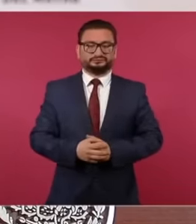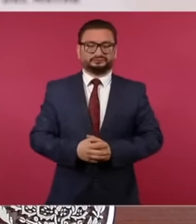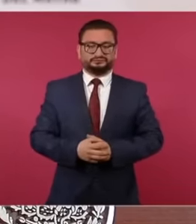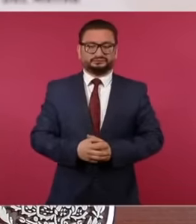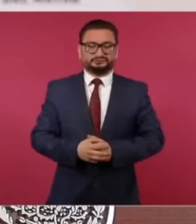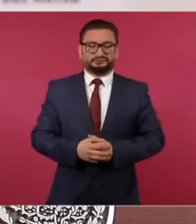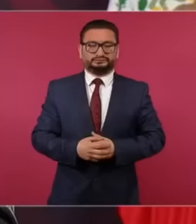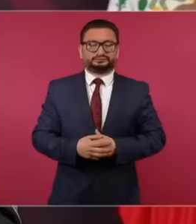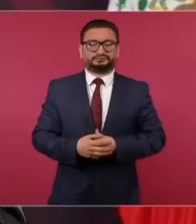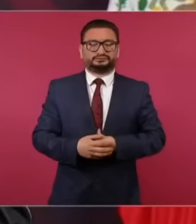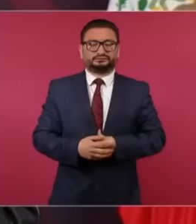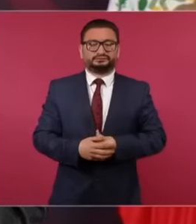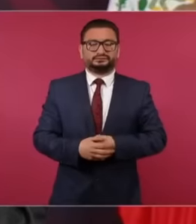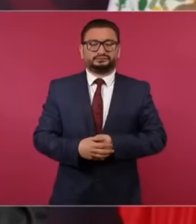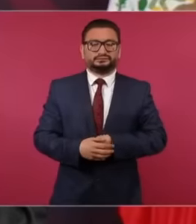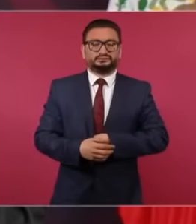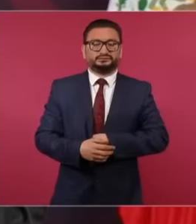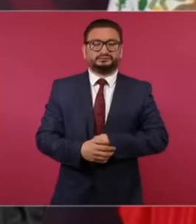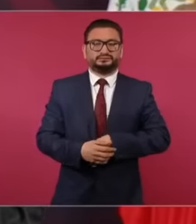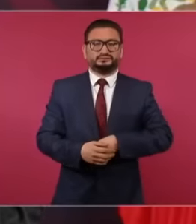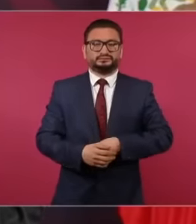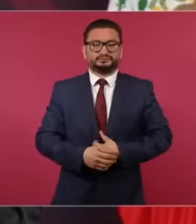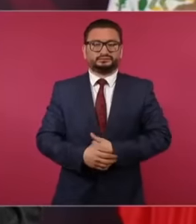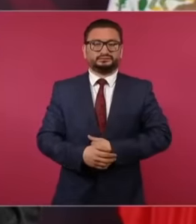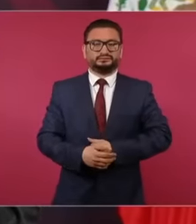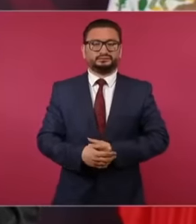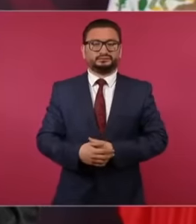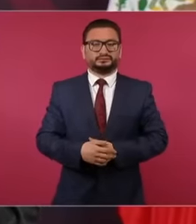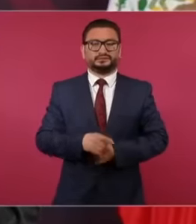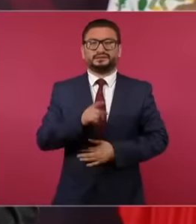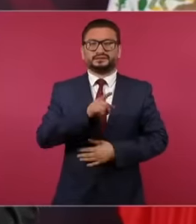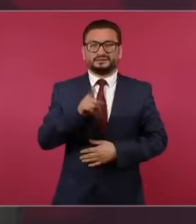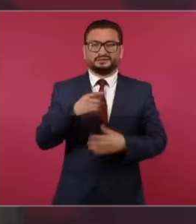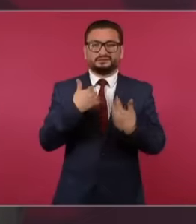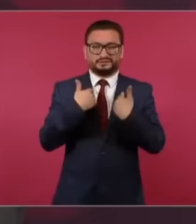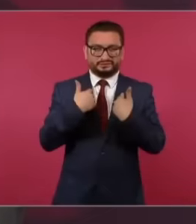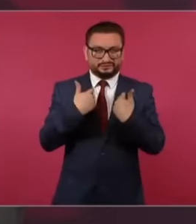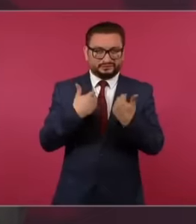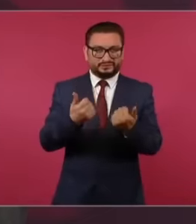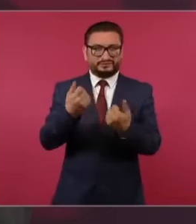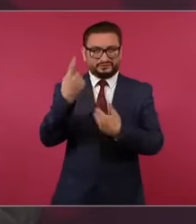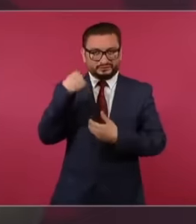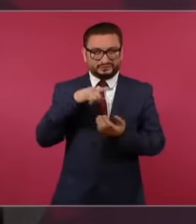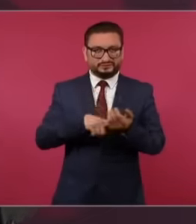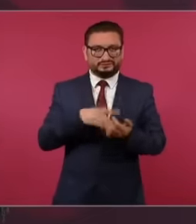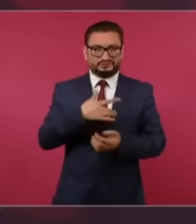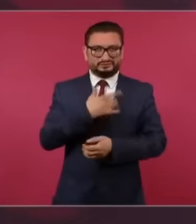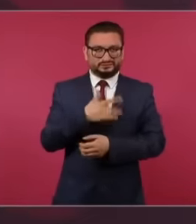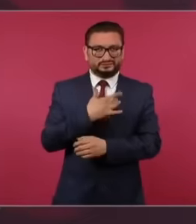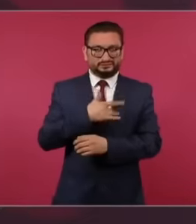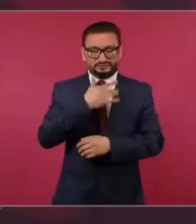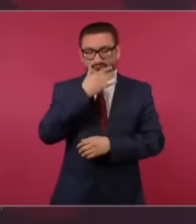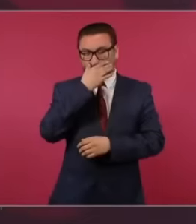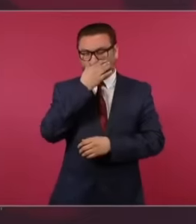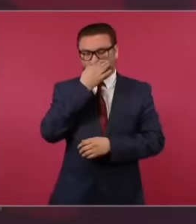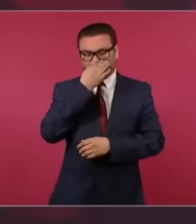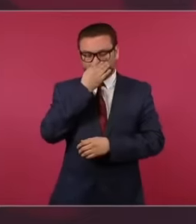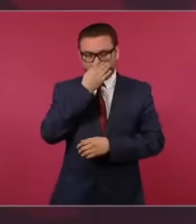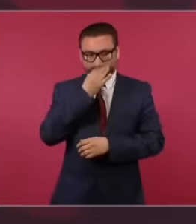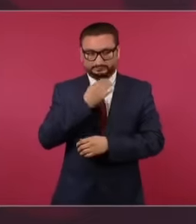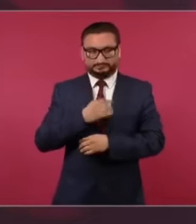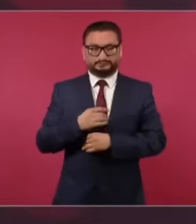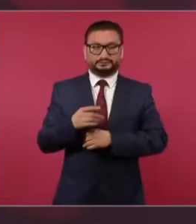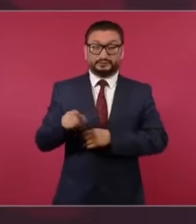understand that they are internalized. And also to put into practice a